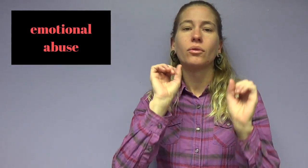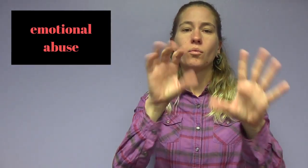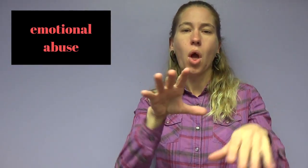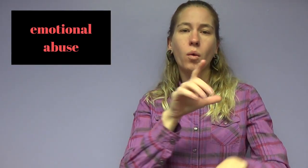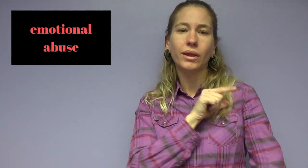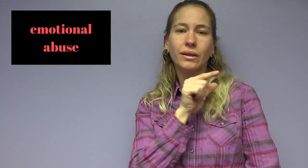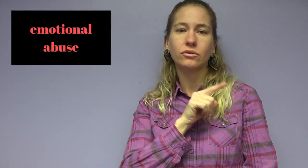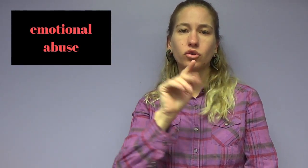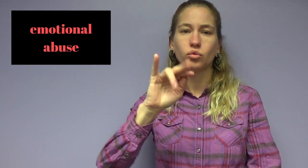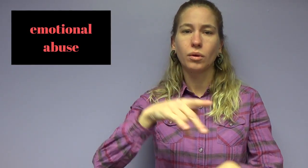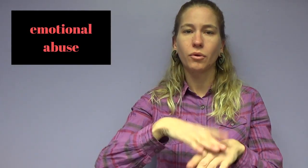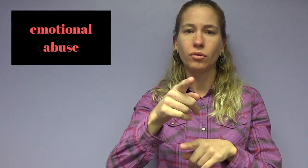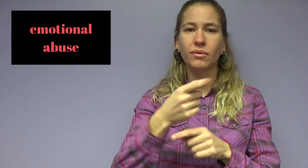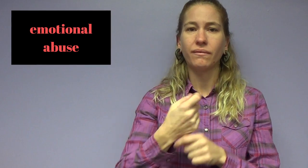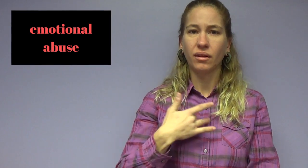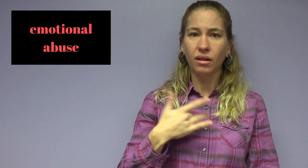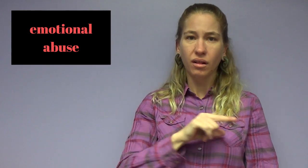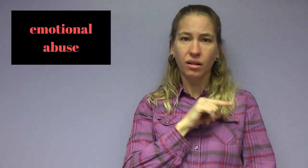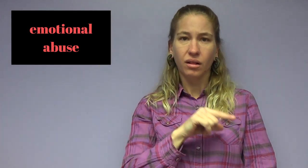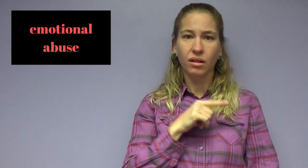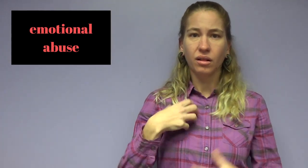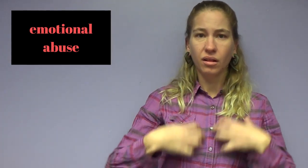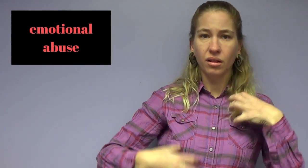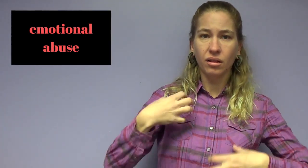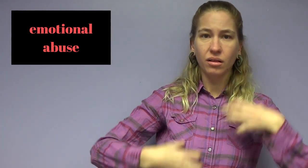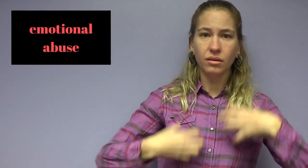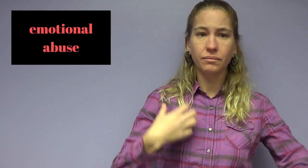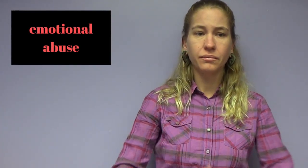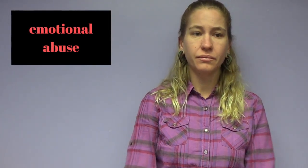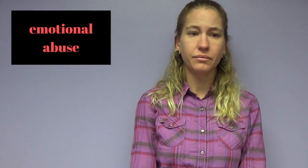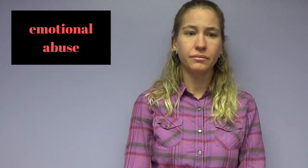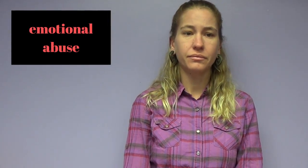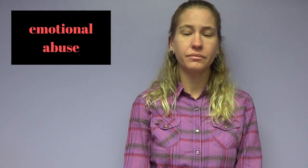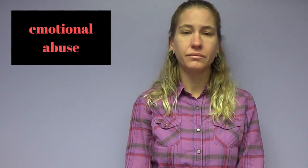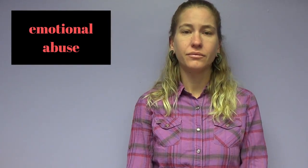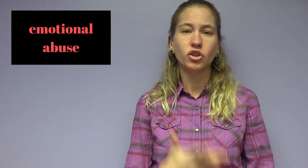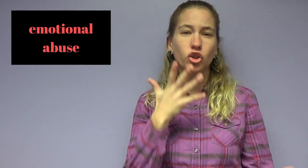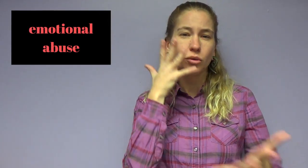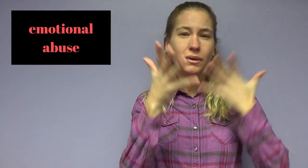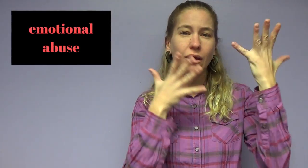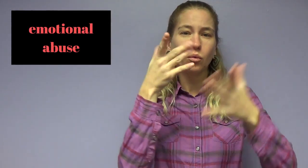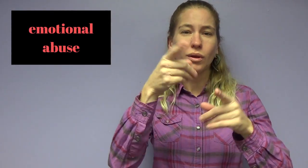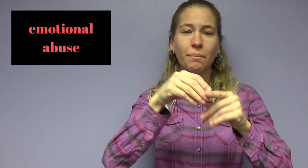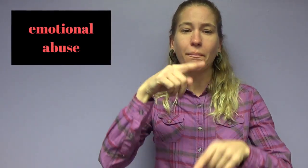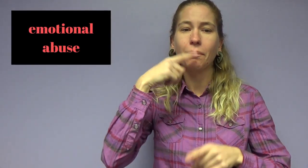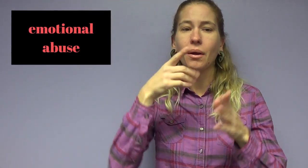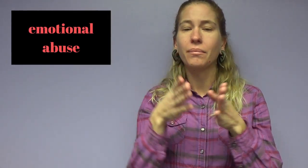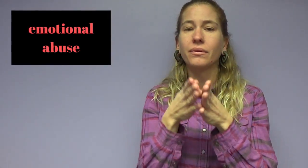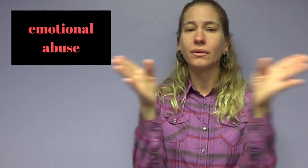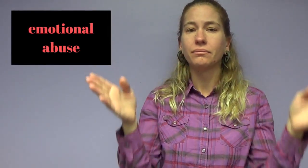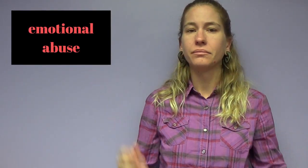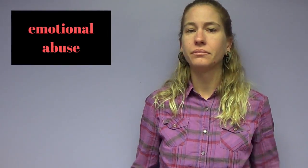Throws guilt trips on you, making you feel guilty and doubting yourself. Humilates you in public.